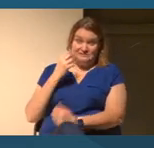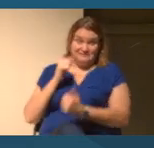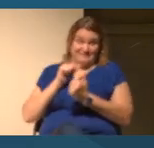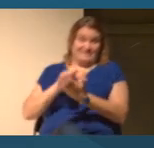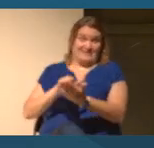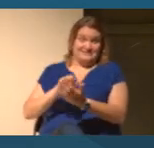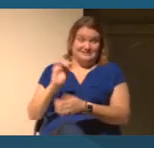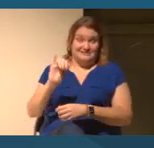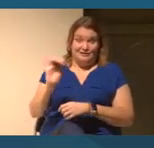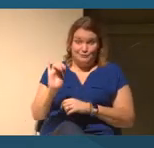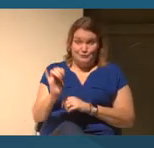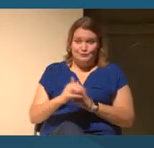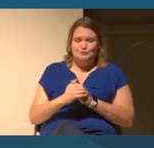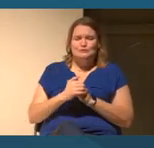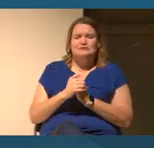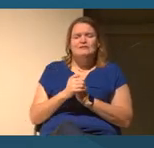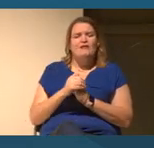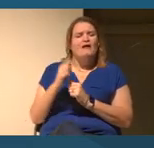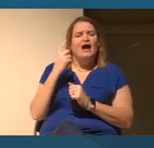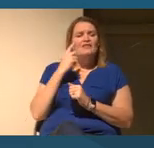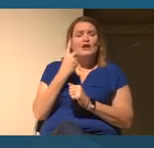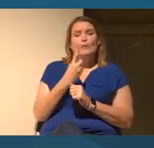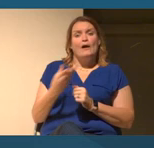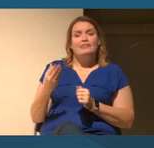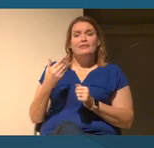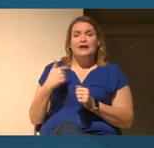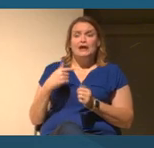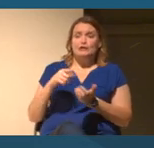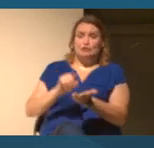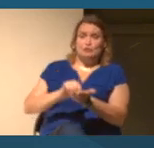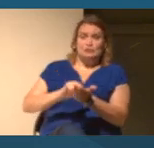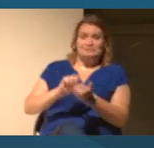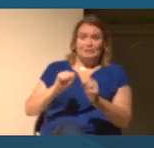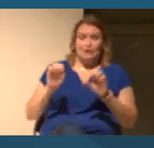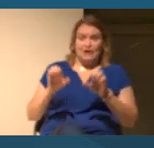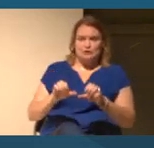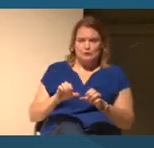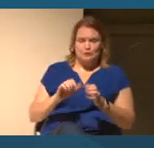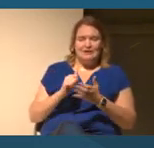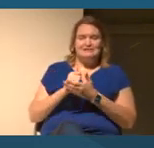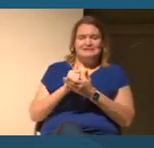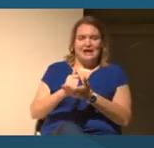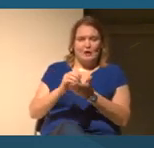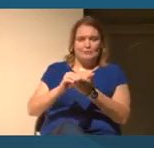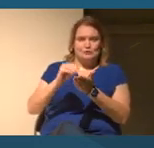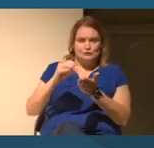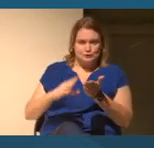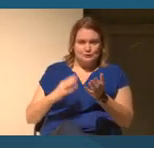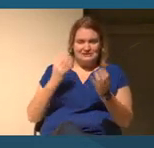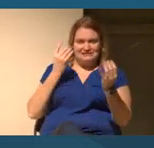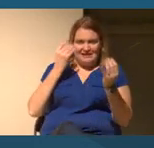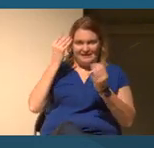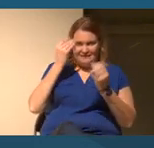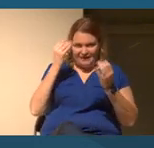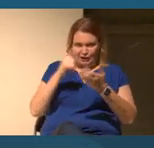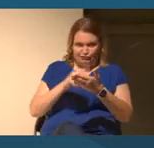I think one of the things they can do is to help students learn how to think critically and to do units on media literacy.